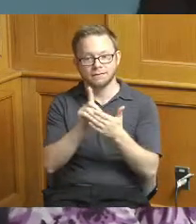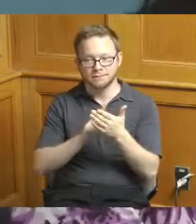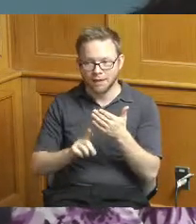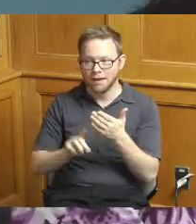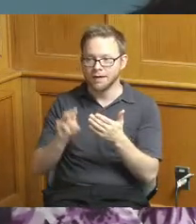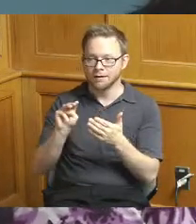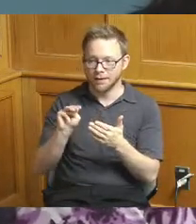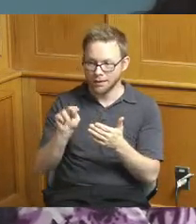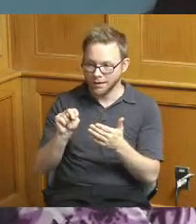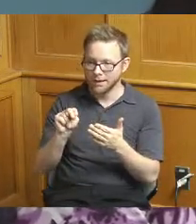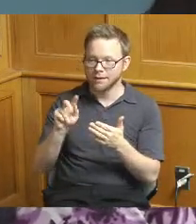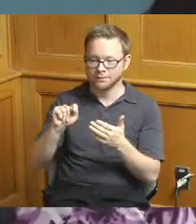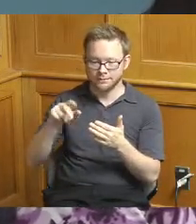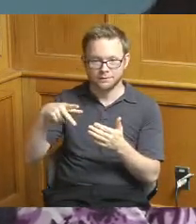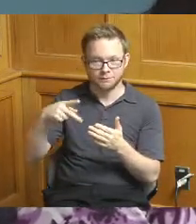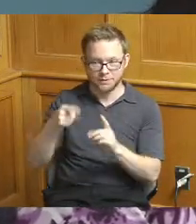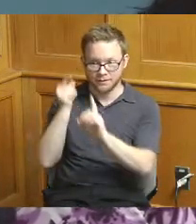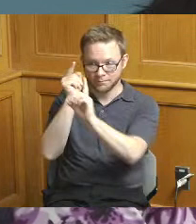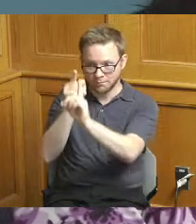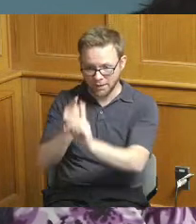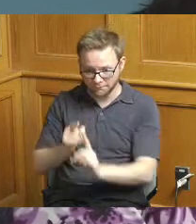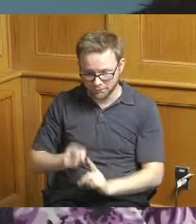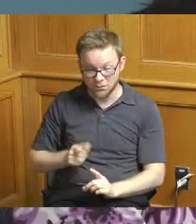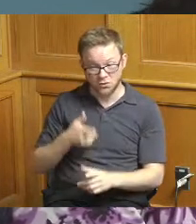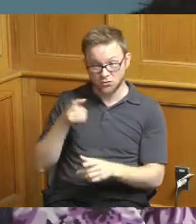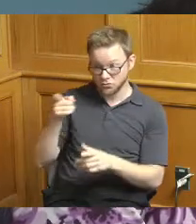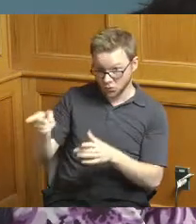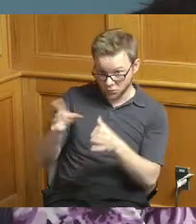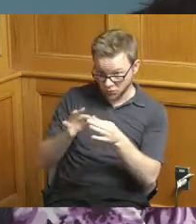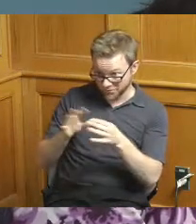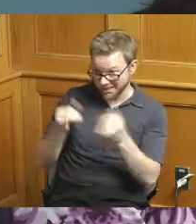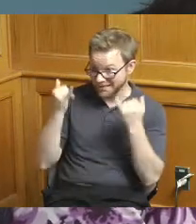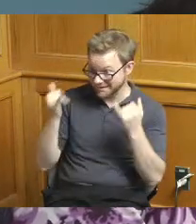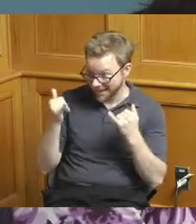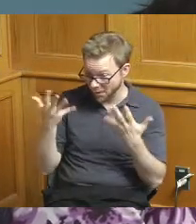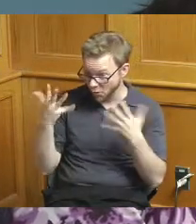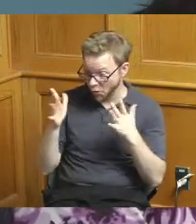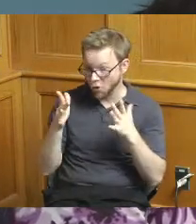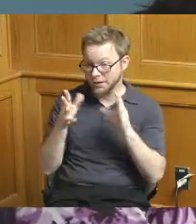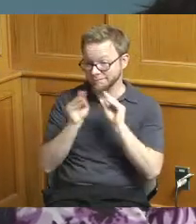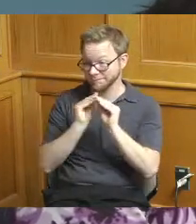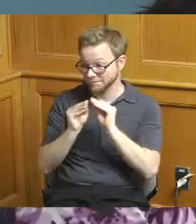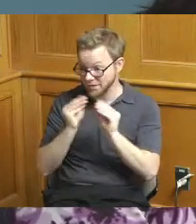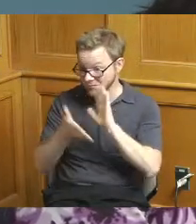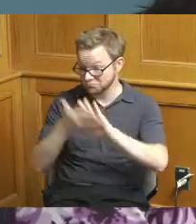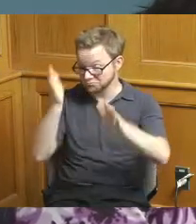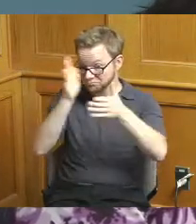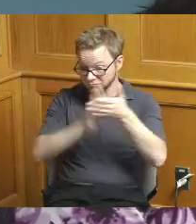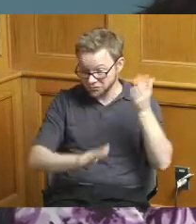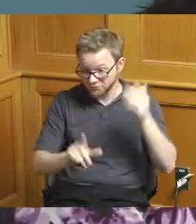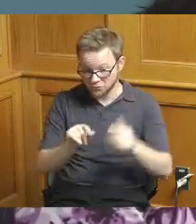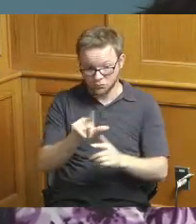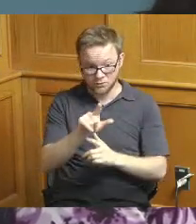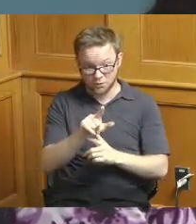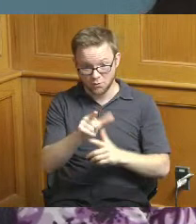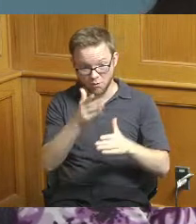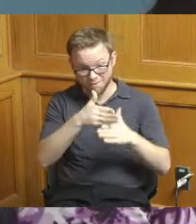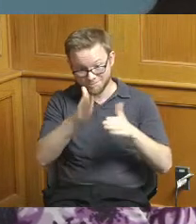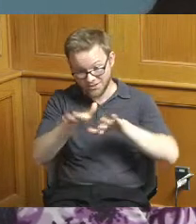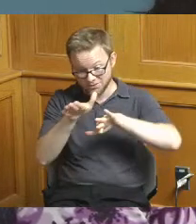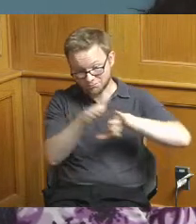that's in your hands has now been corrected from 2021 and we on track in 2022 am I correct to